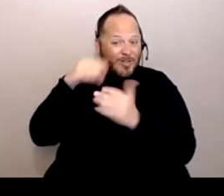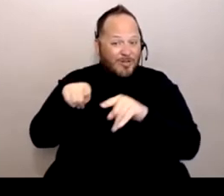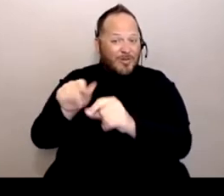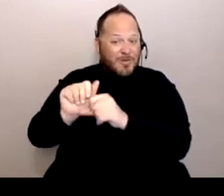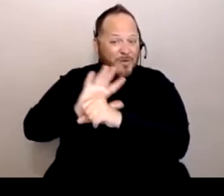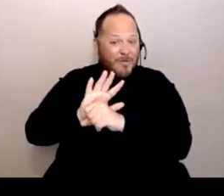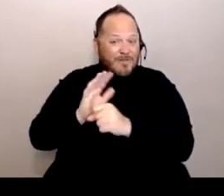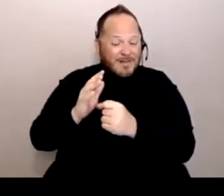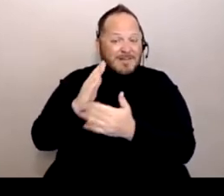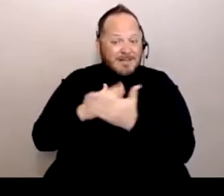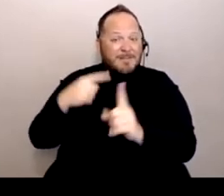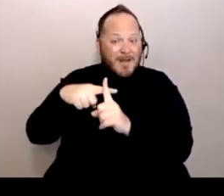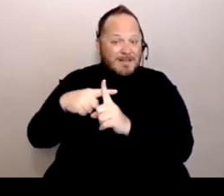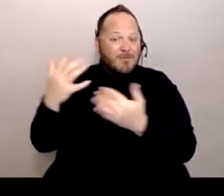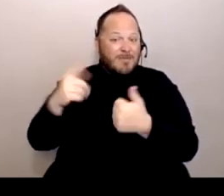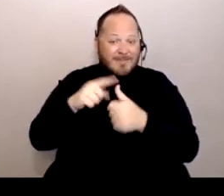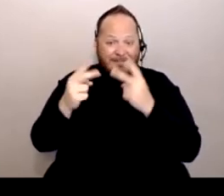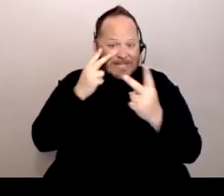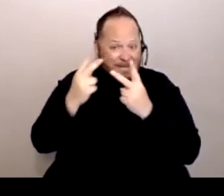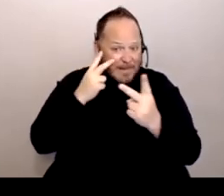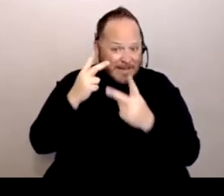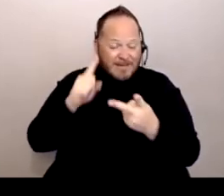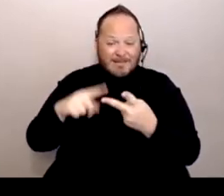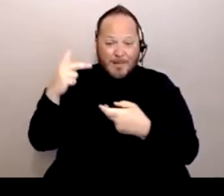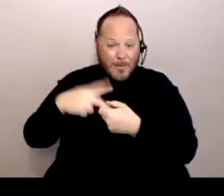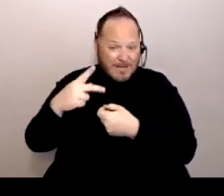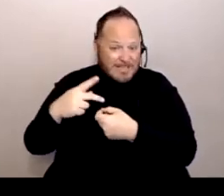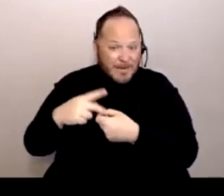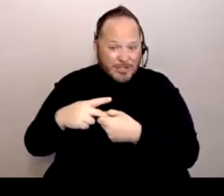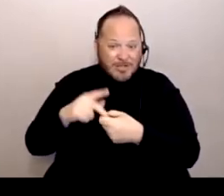visibility, again, and participation is a two part item.